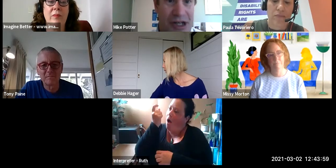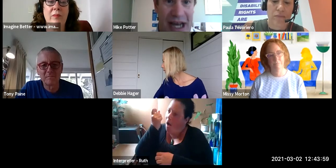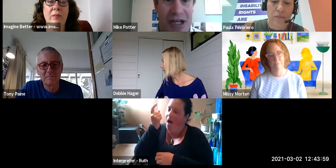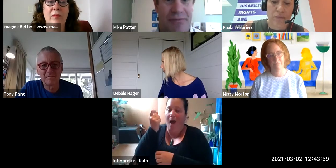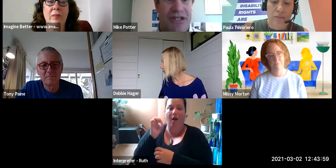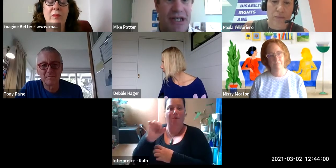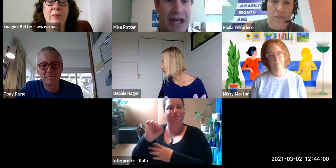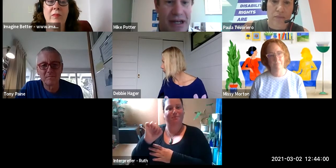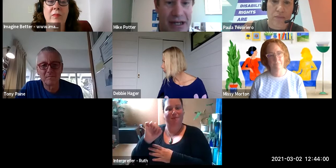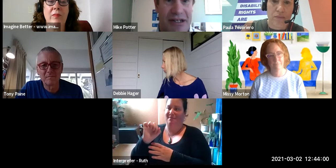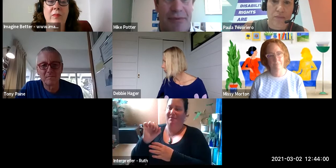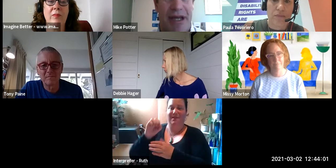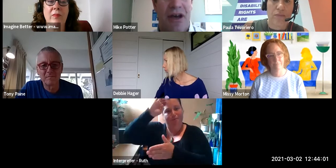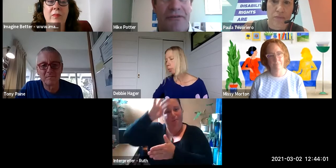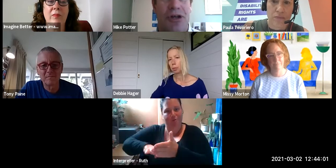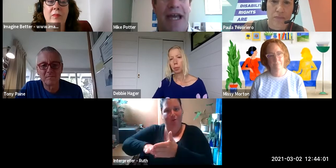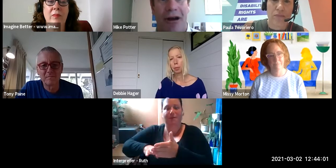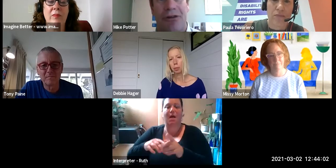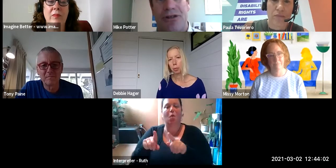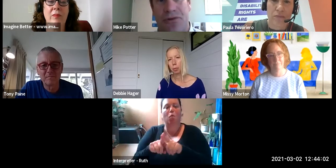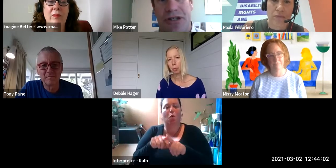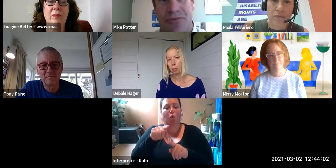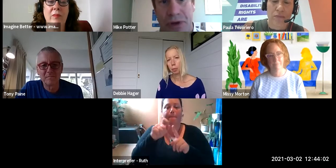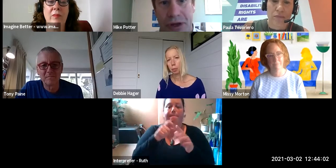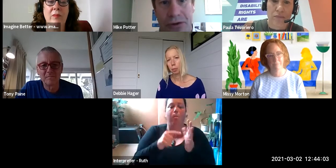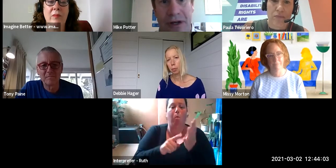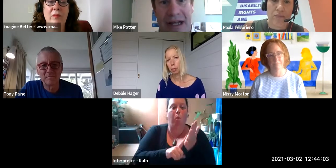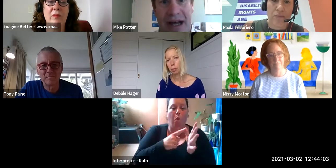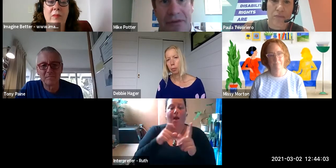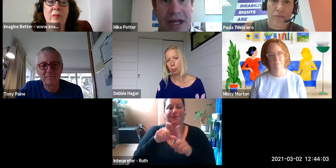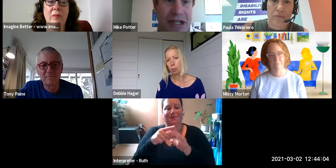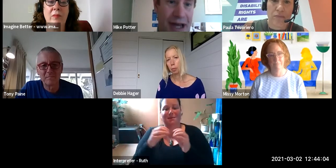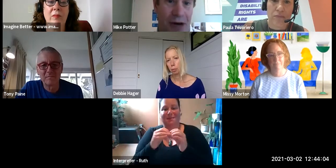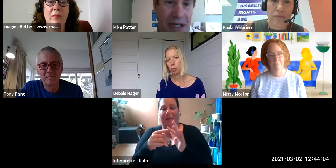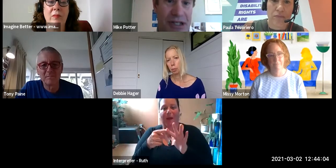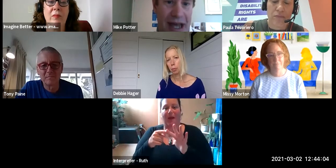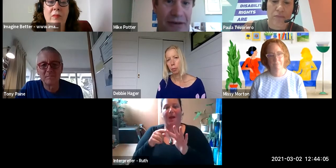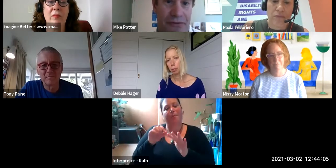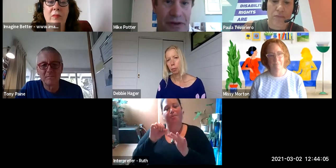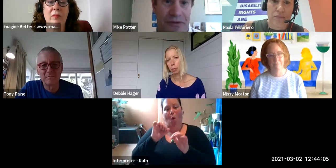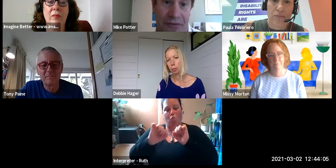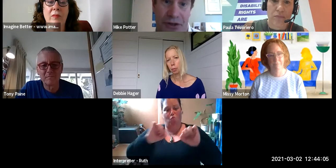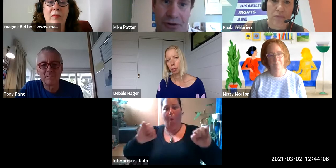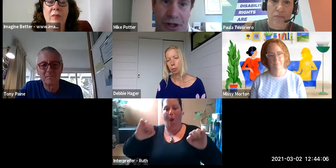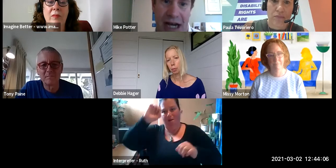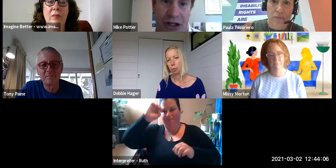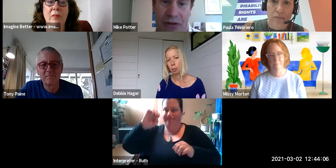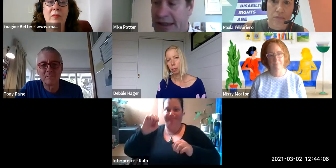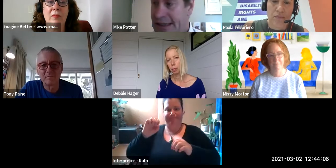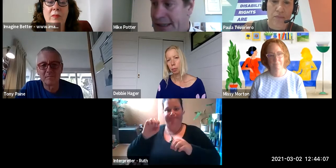person in the whole room puts their hands up. And so when I was thinking what needs to happen I was thinking that part of this is just me because I come from a family where as I've learned more you realise 'oh, both of my parents had different kinds of disabilities'. There's a whole lot of disabilities in my really close family that have developed for various reasons. I think it's really interesting when we stop thinking about disability as them and we start recognising that disability is us. That it's us and that immediately changes the whole conversation.